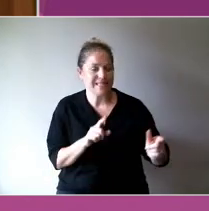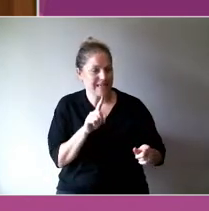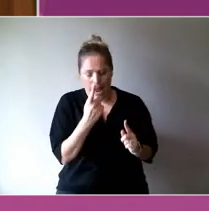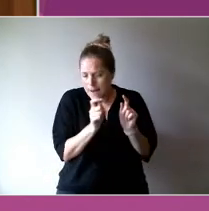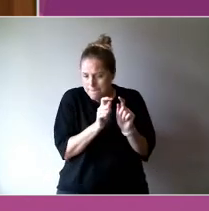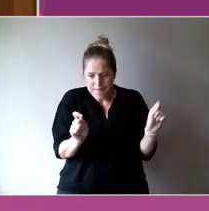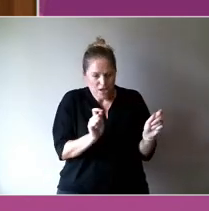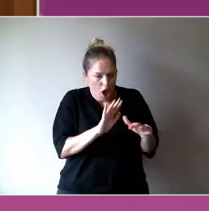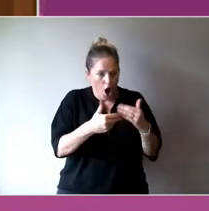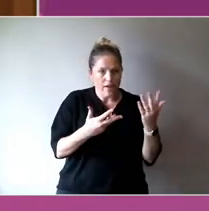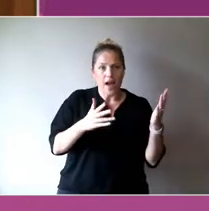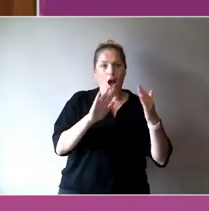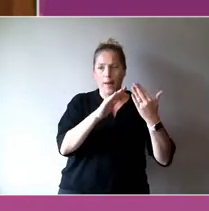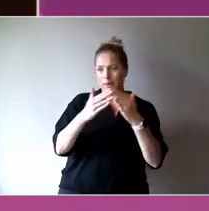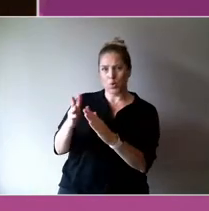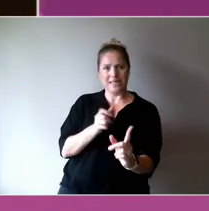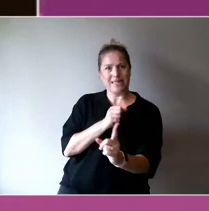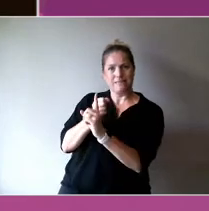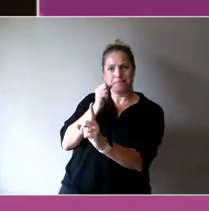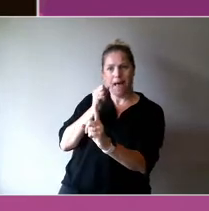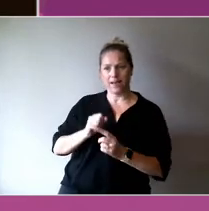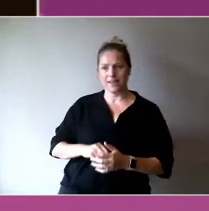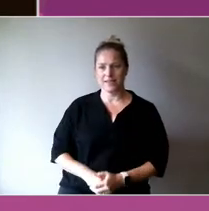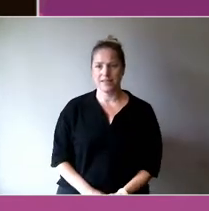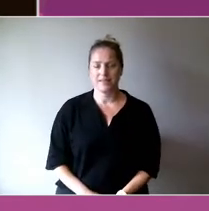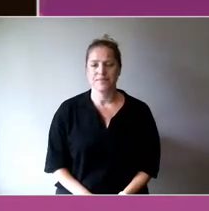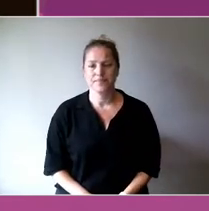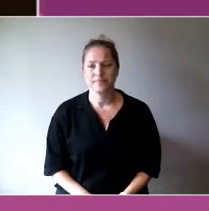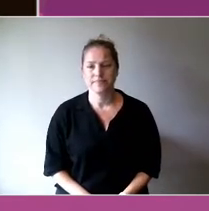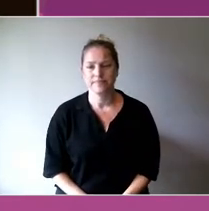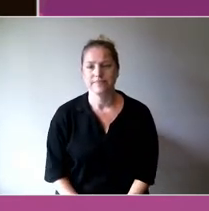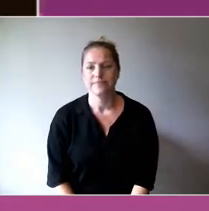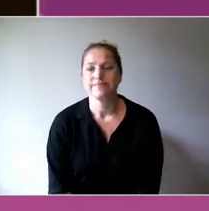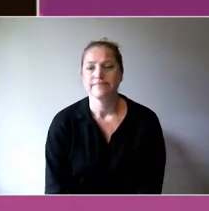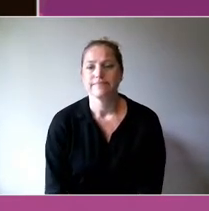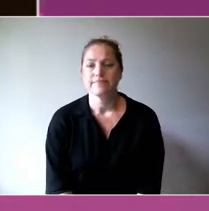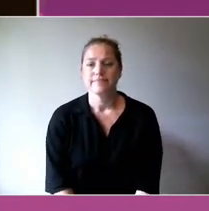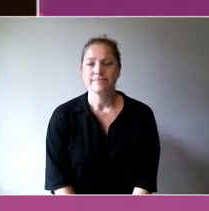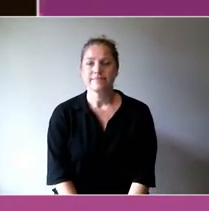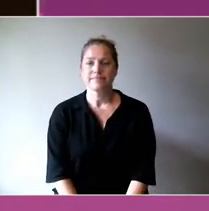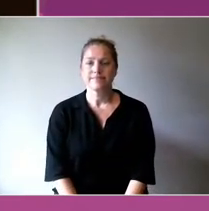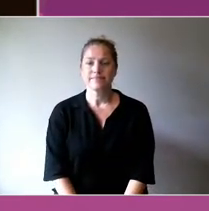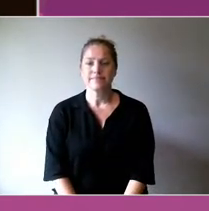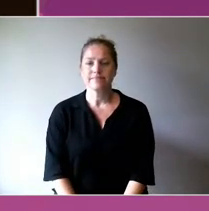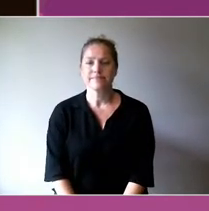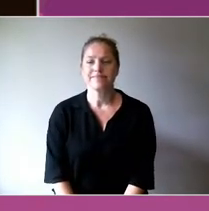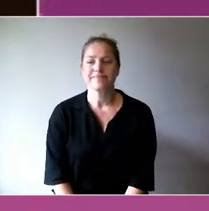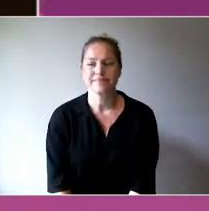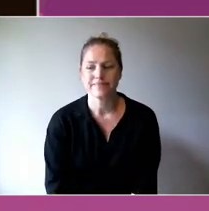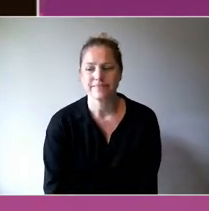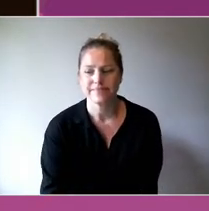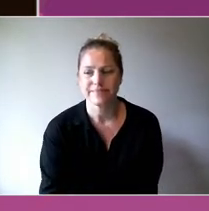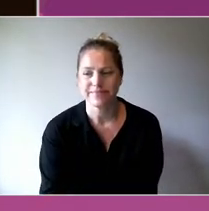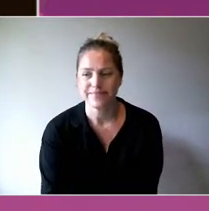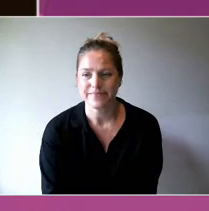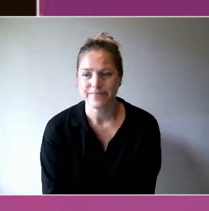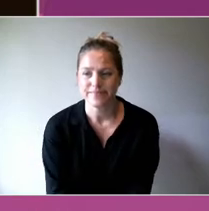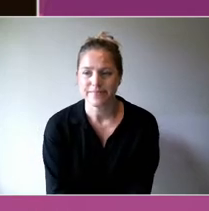We seem to slipping as well into a conversation around the knowns,